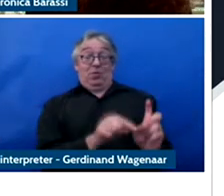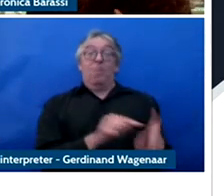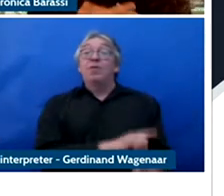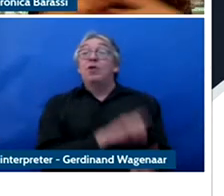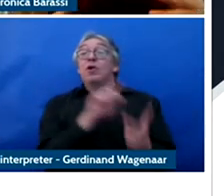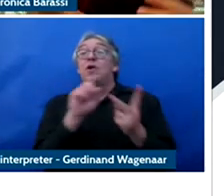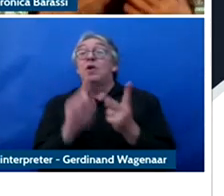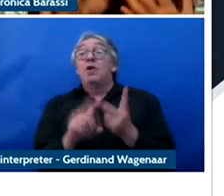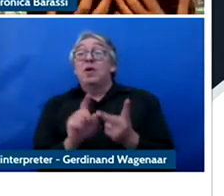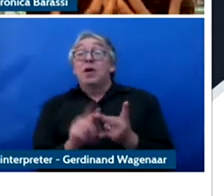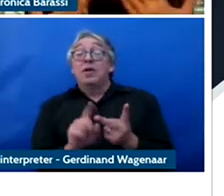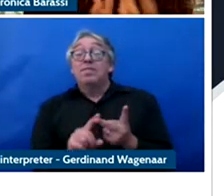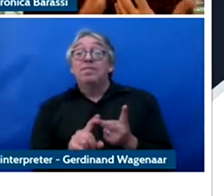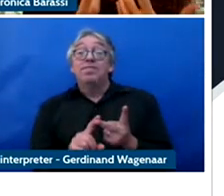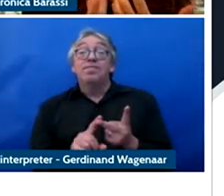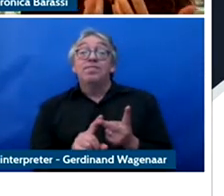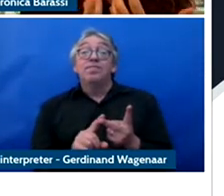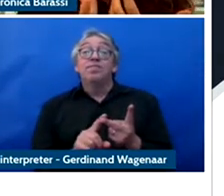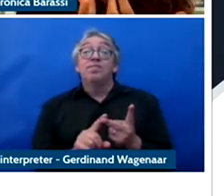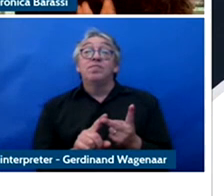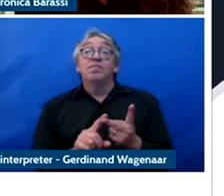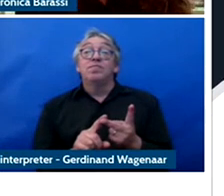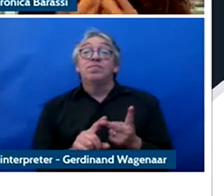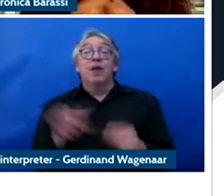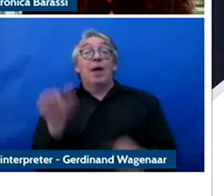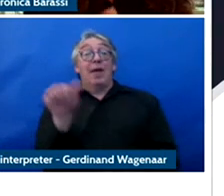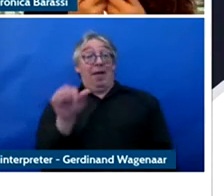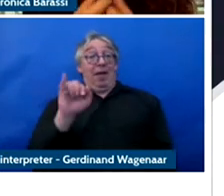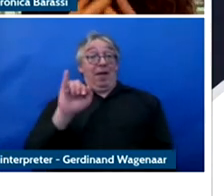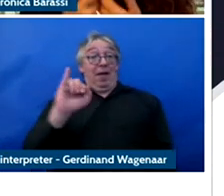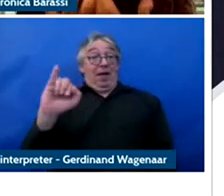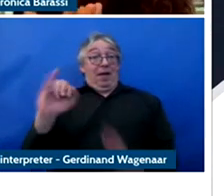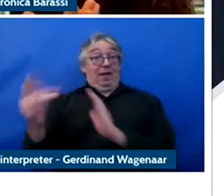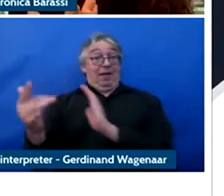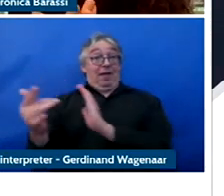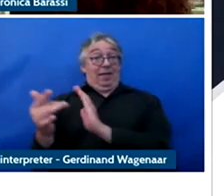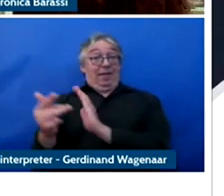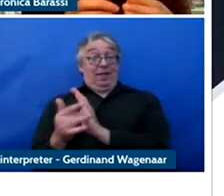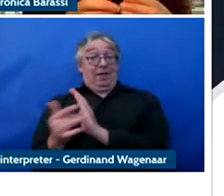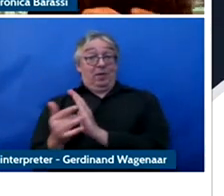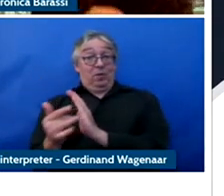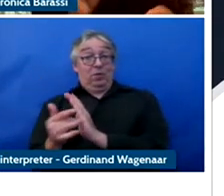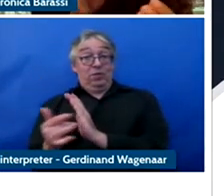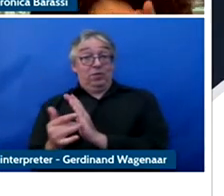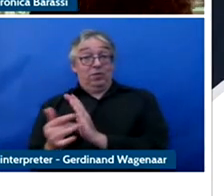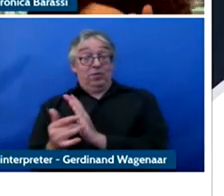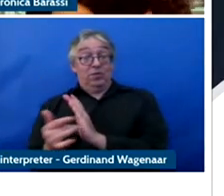children is the development of AI technologies increasingly used to pro